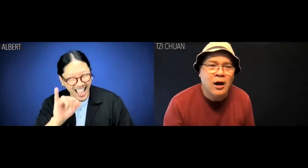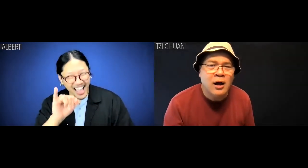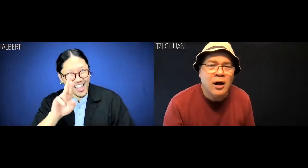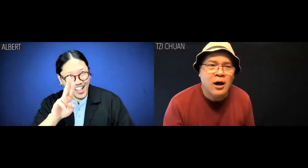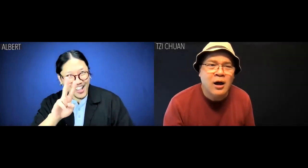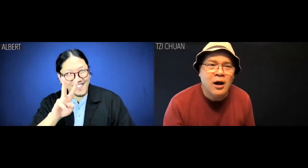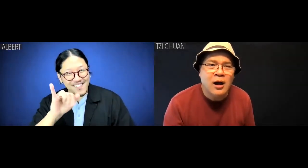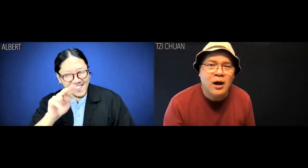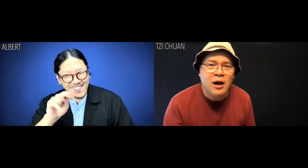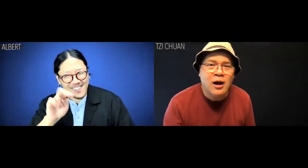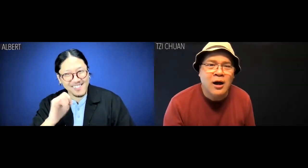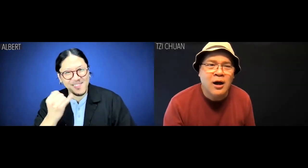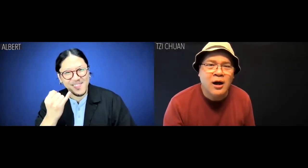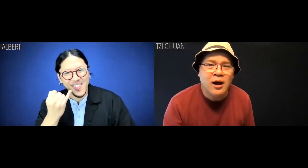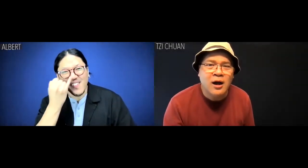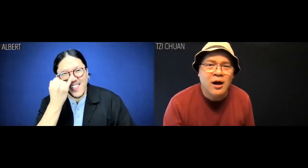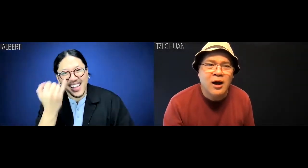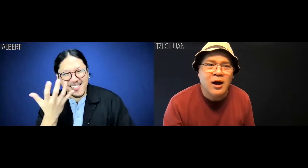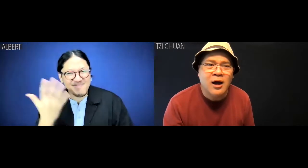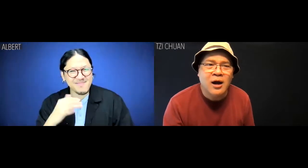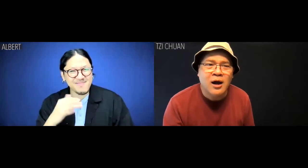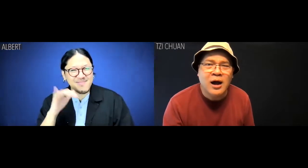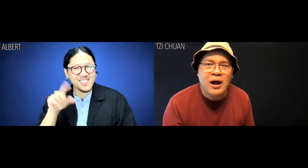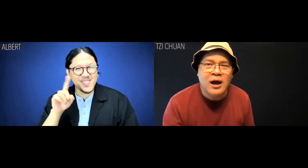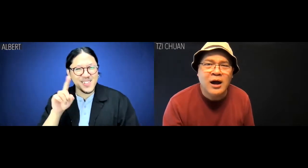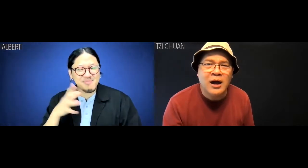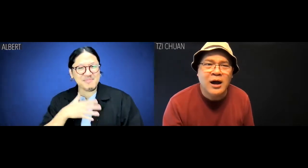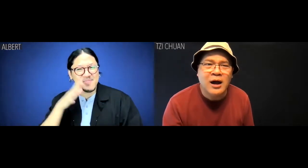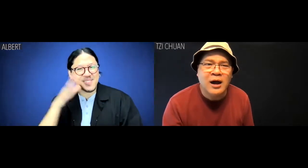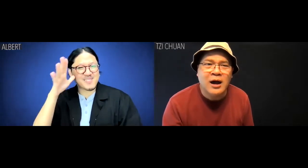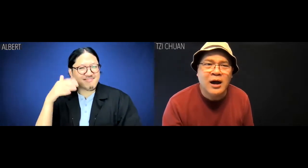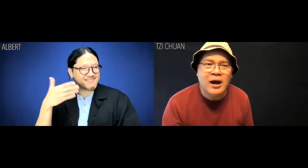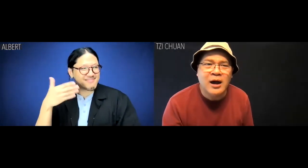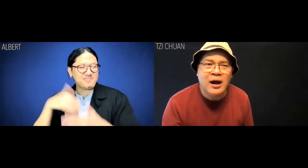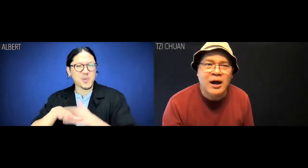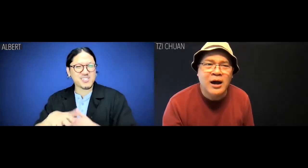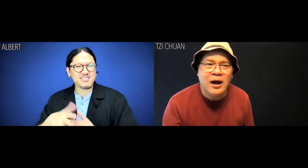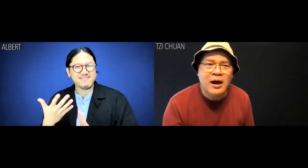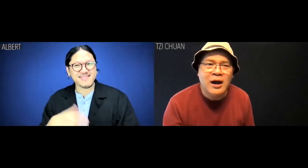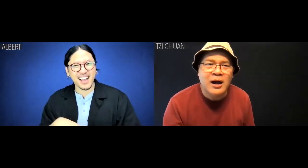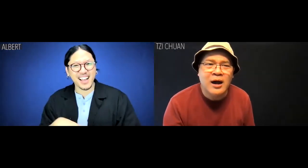Albert: What? From Irvine. My parents were born here in Irvine,